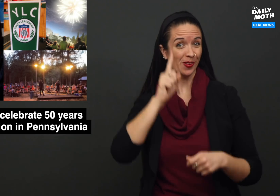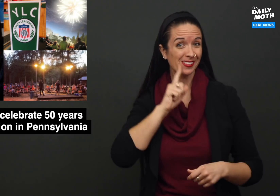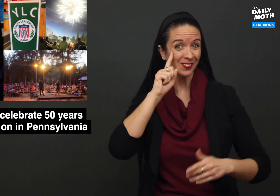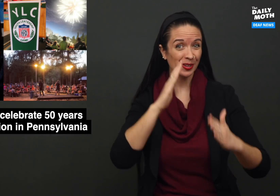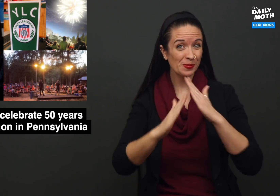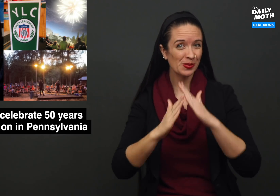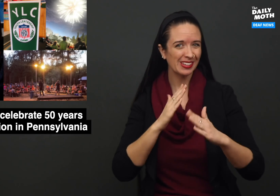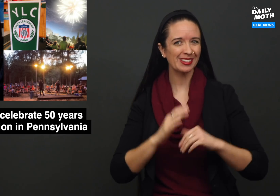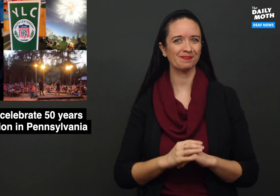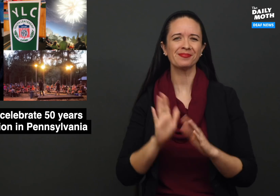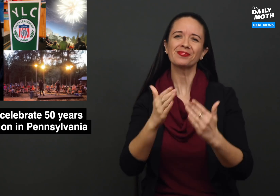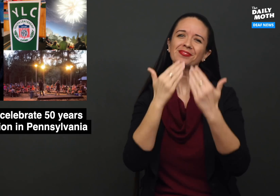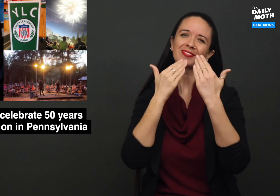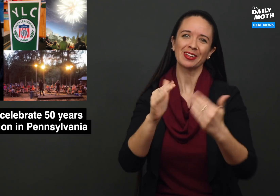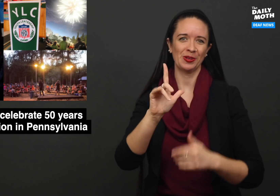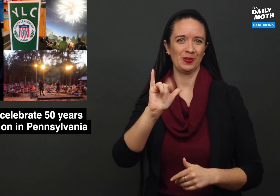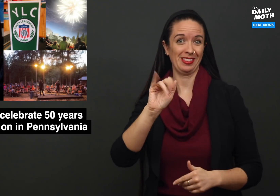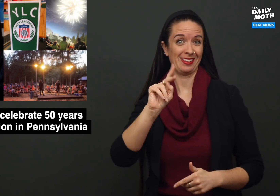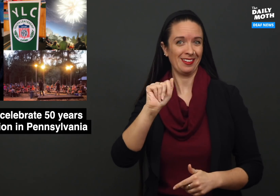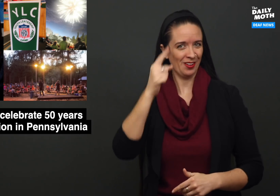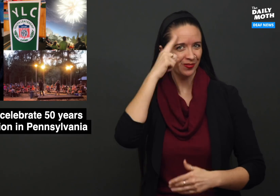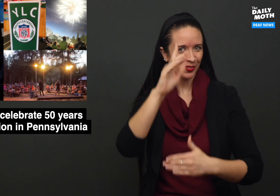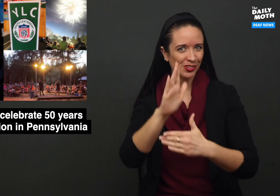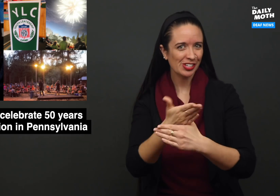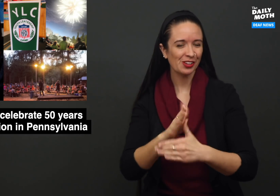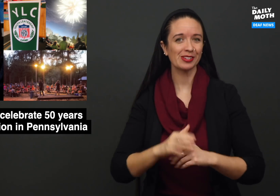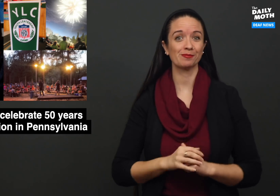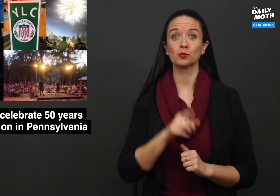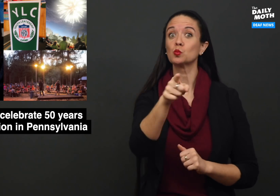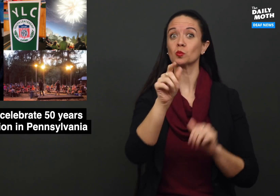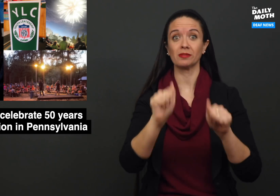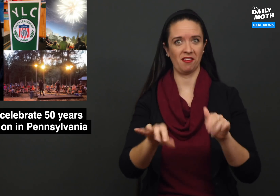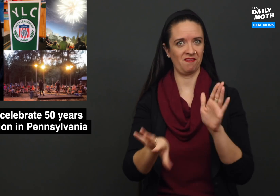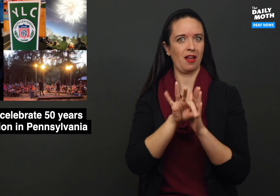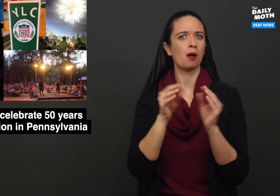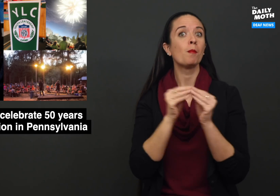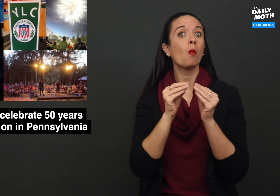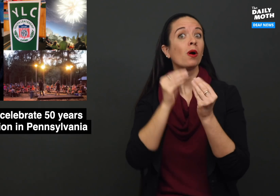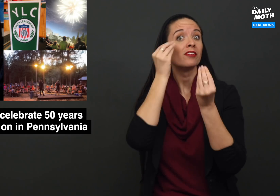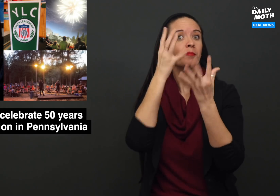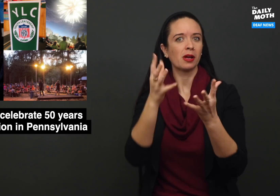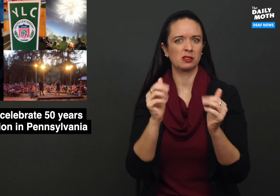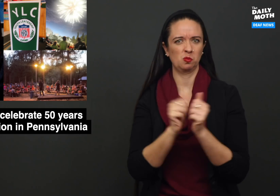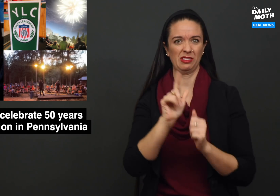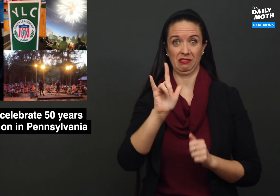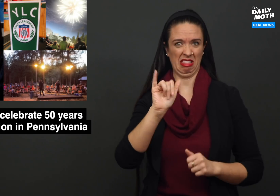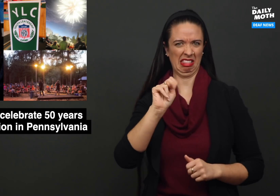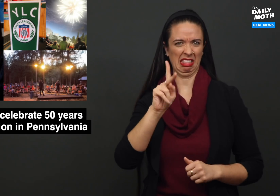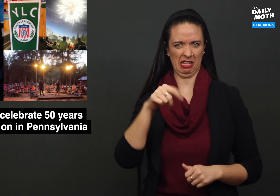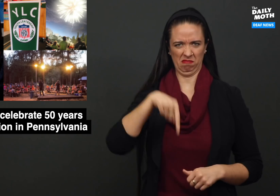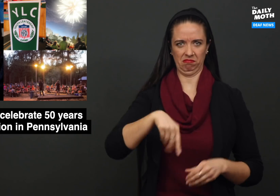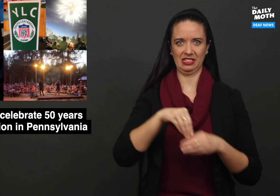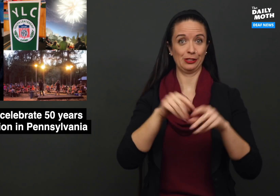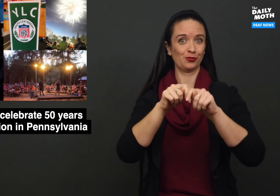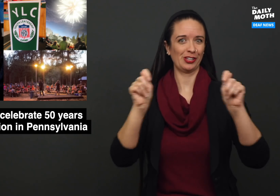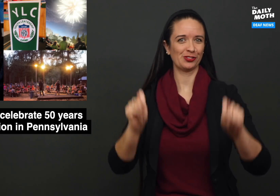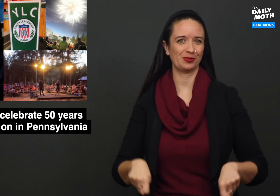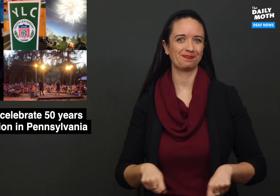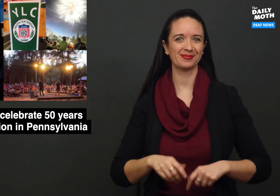the Deaf community. Thank you Linda for sharing! You can find more information with the link provided in the transcript below.